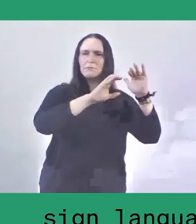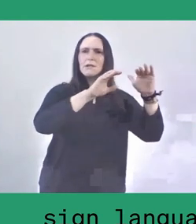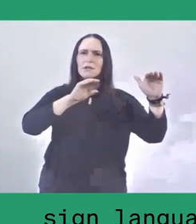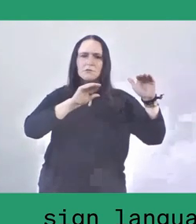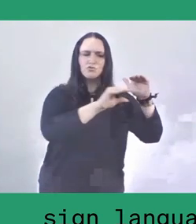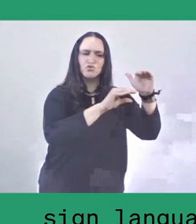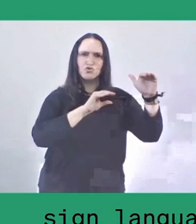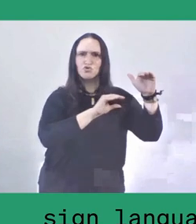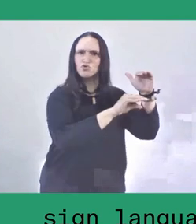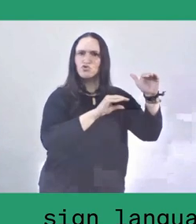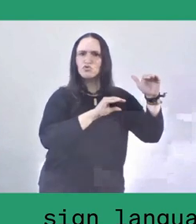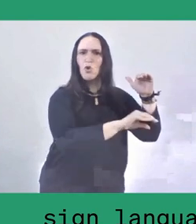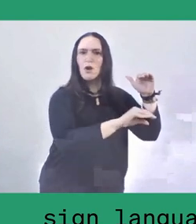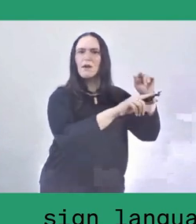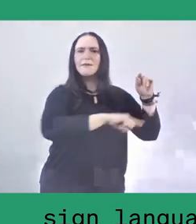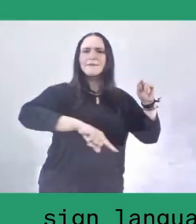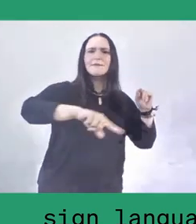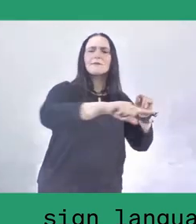illustrates a lofty attitude towards the food.